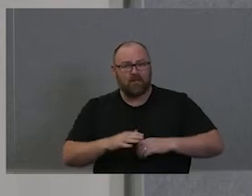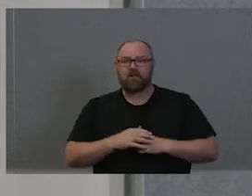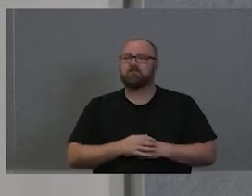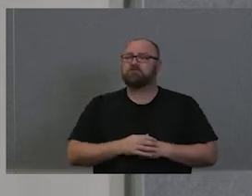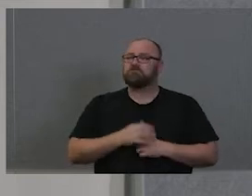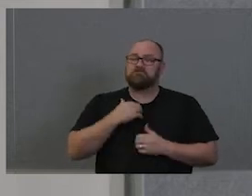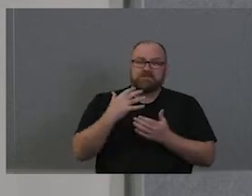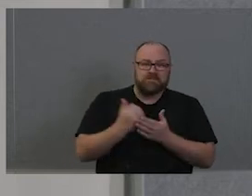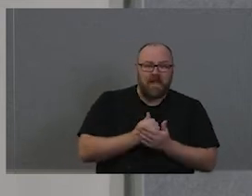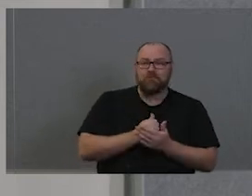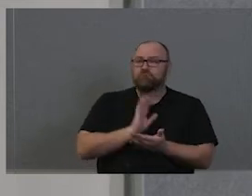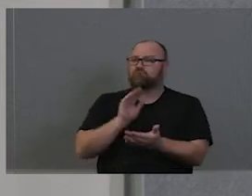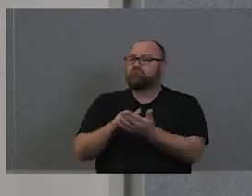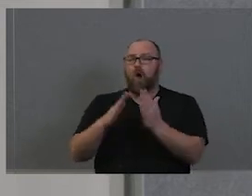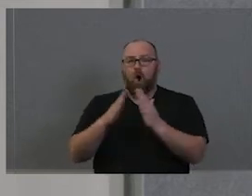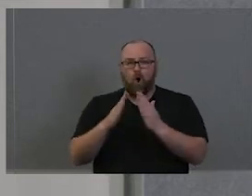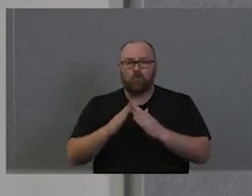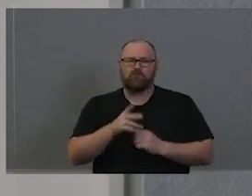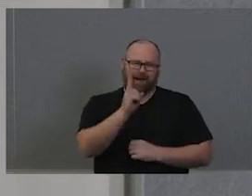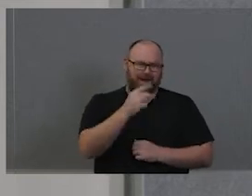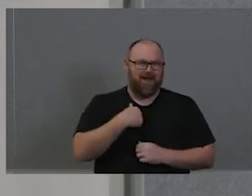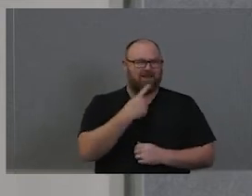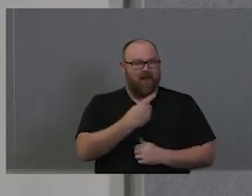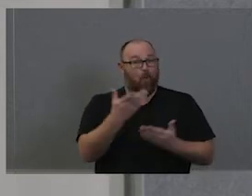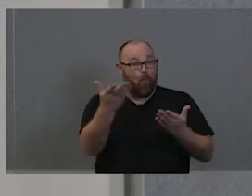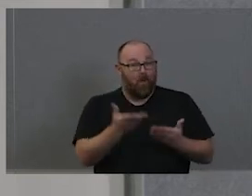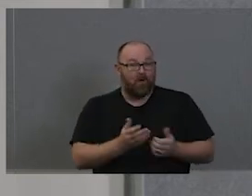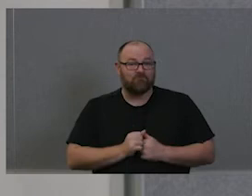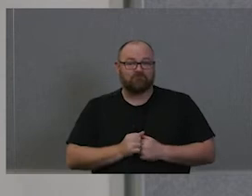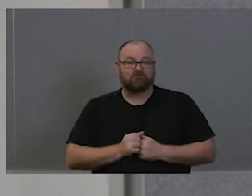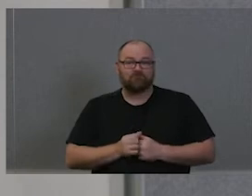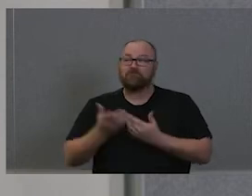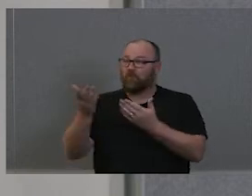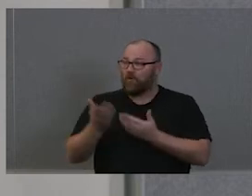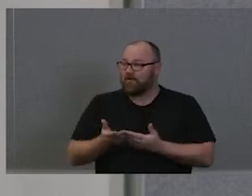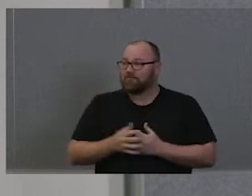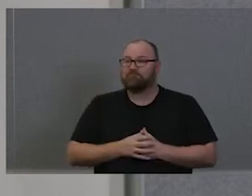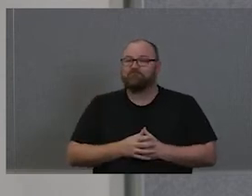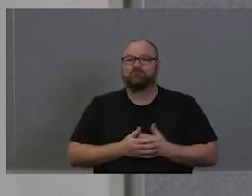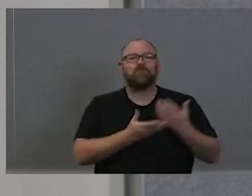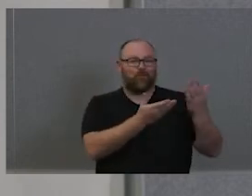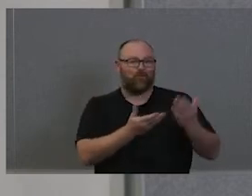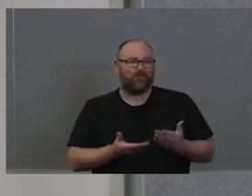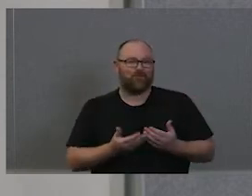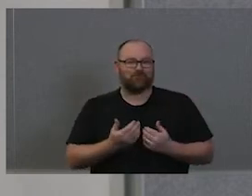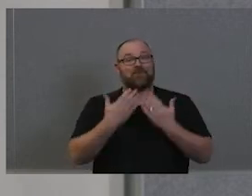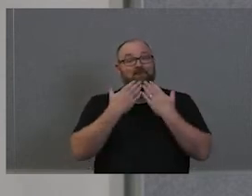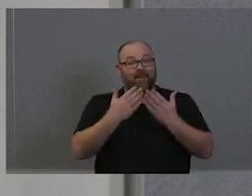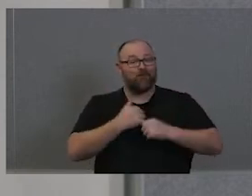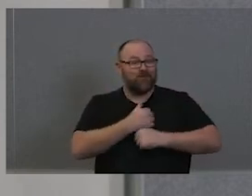Once again, welcome. Welcome, welcome. Thank you. Enjoy the day. Thank